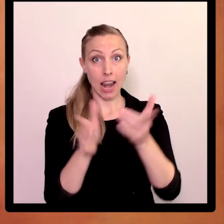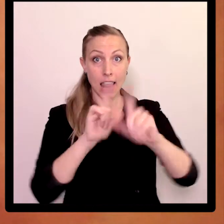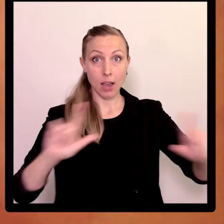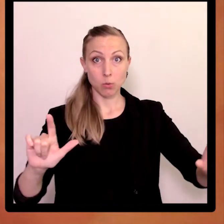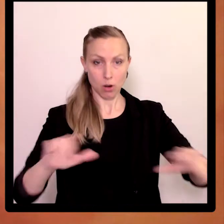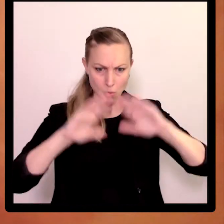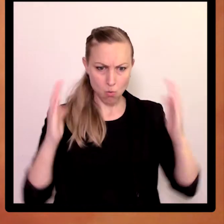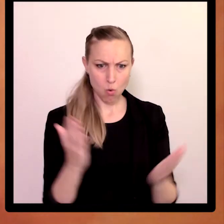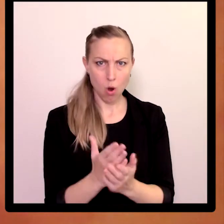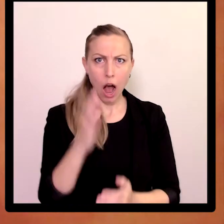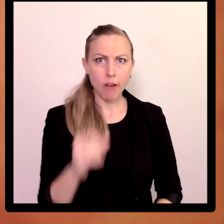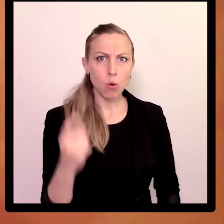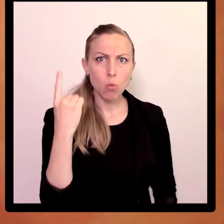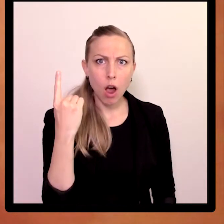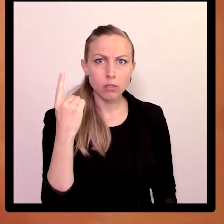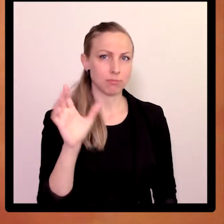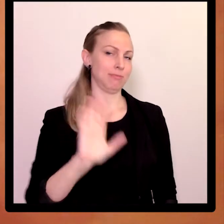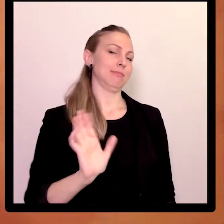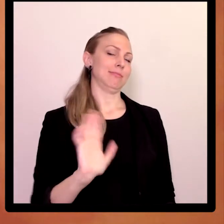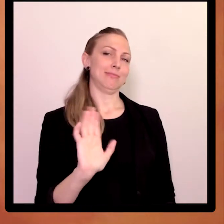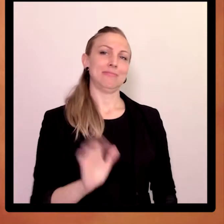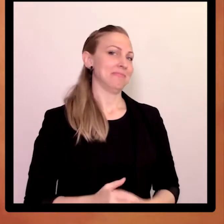Sing language is not an international language.